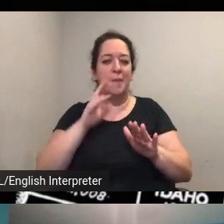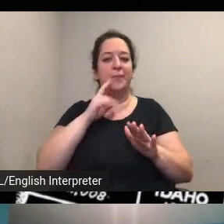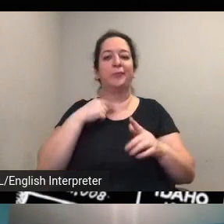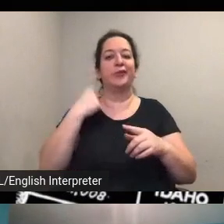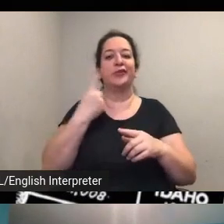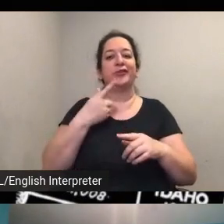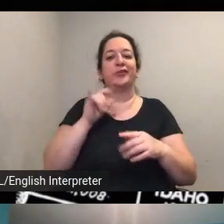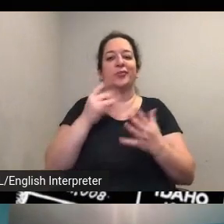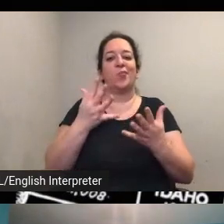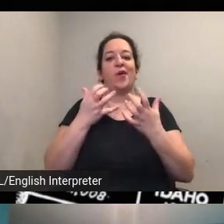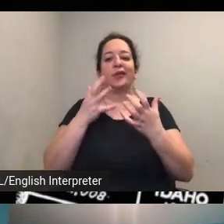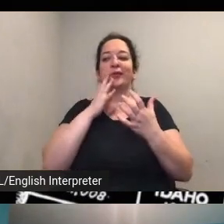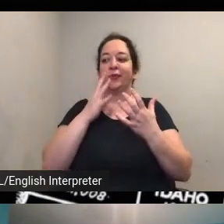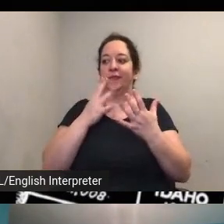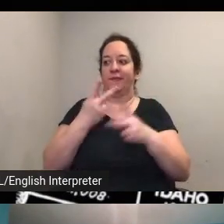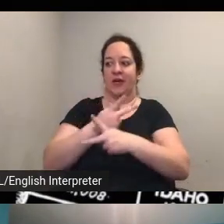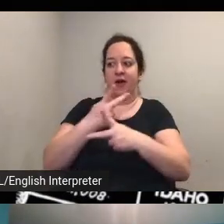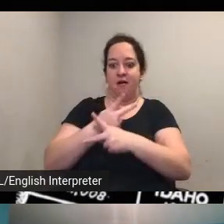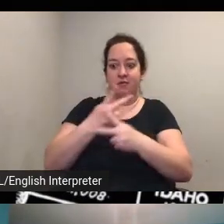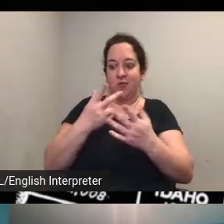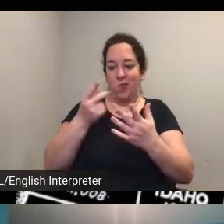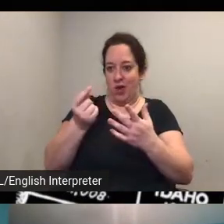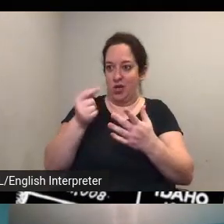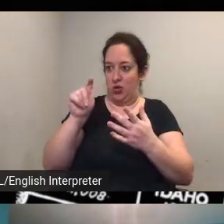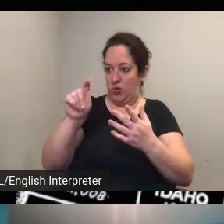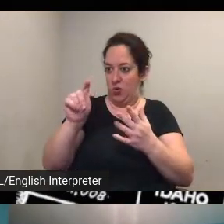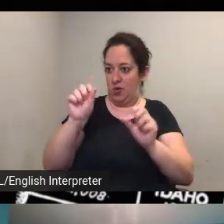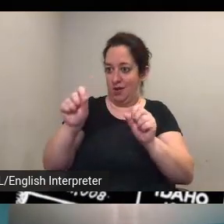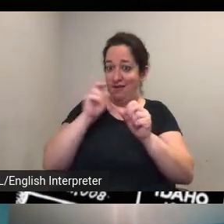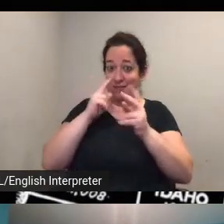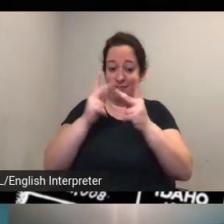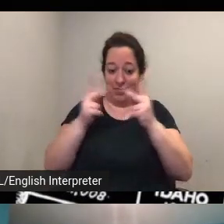put up for us we've got places for you to upload